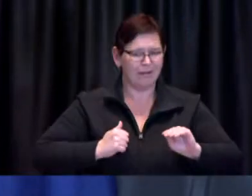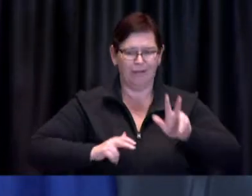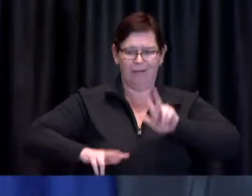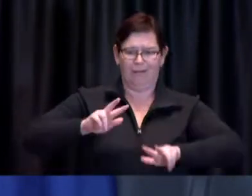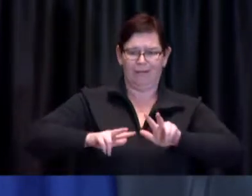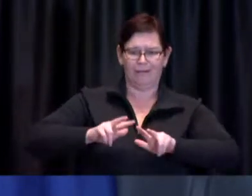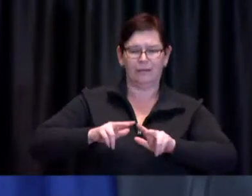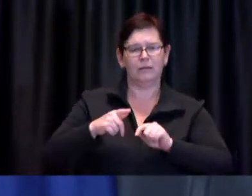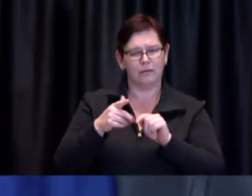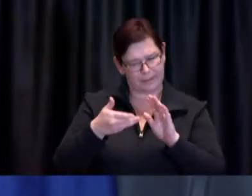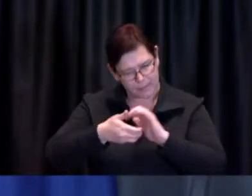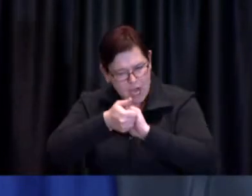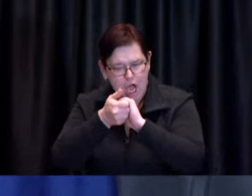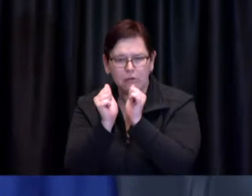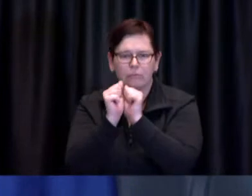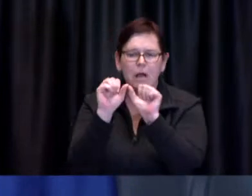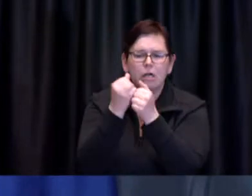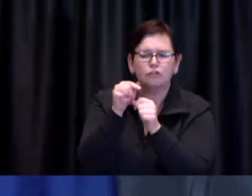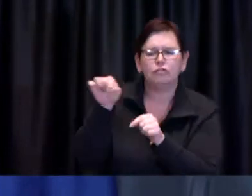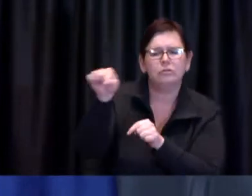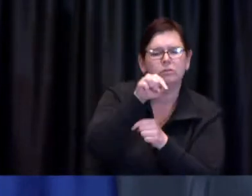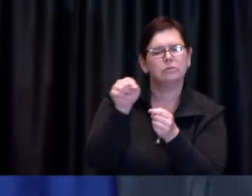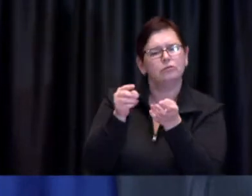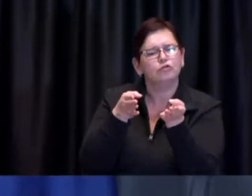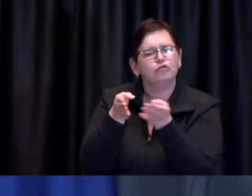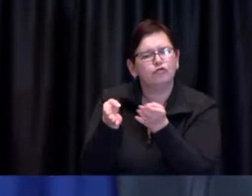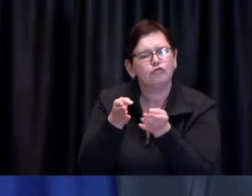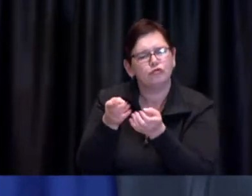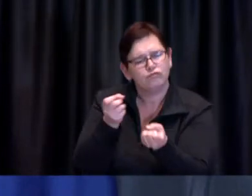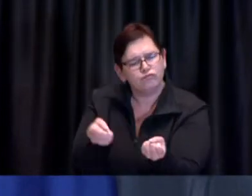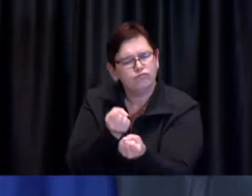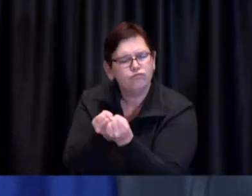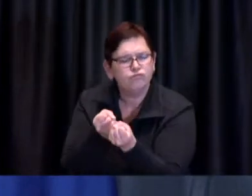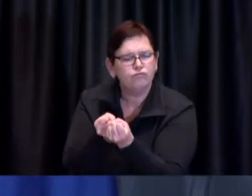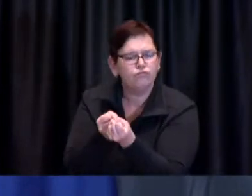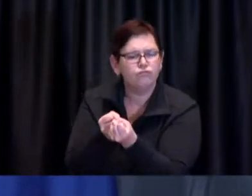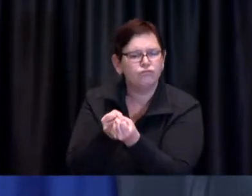and we will utilize those relationships to increase vaccine uptake.